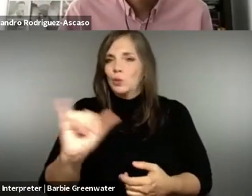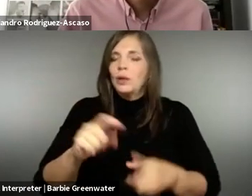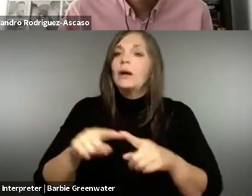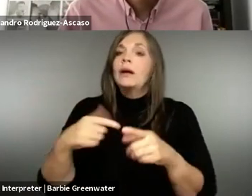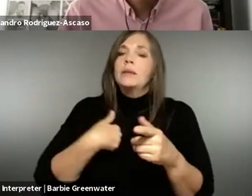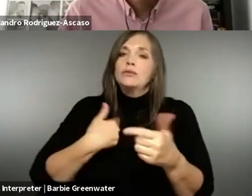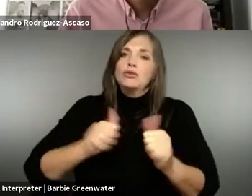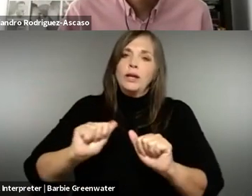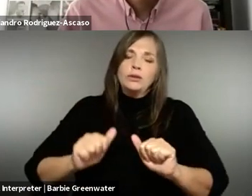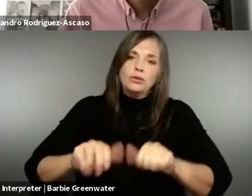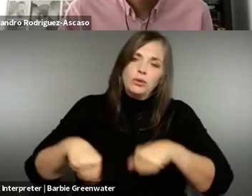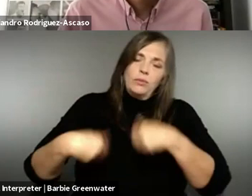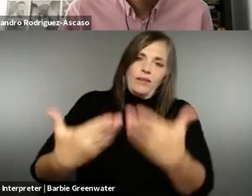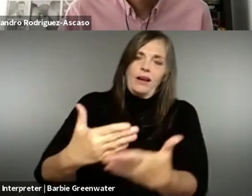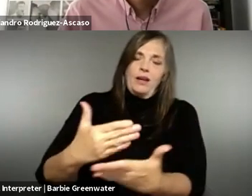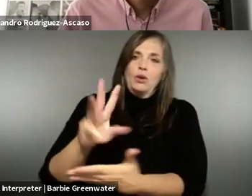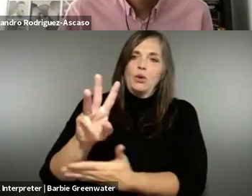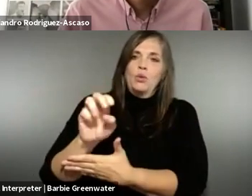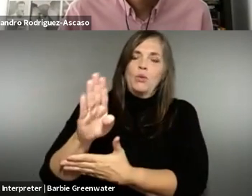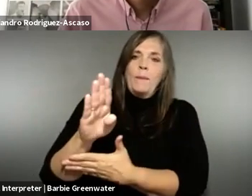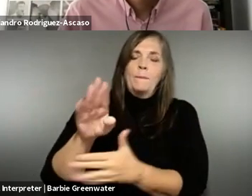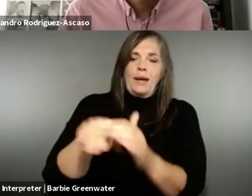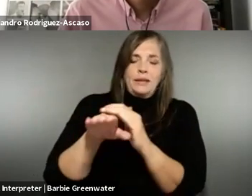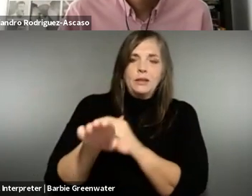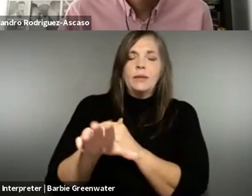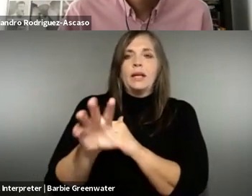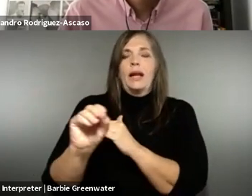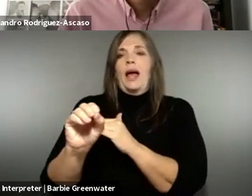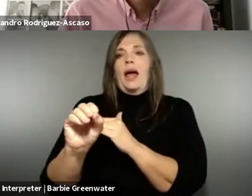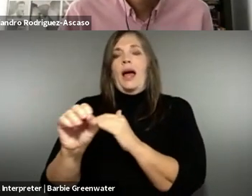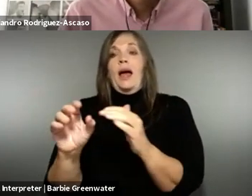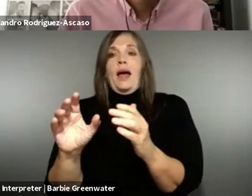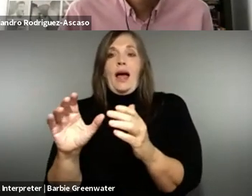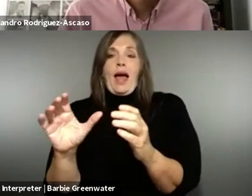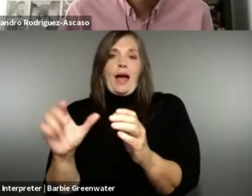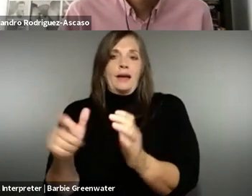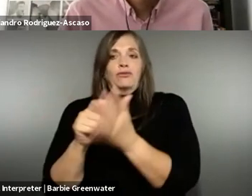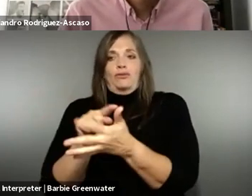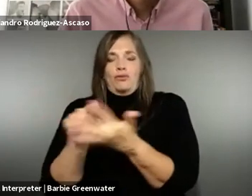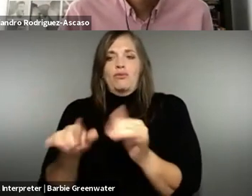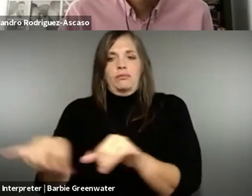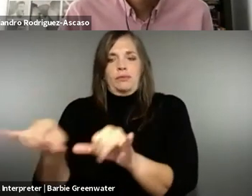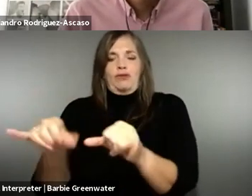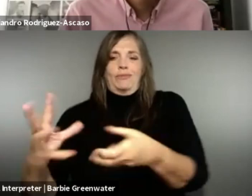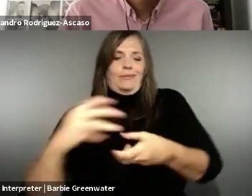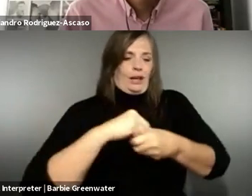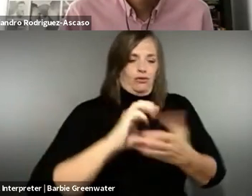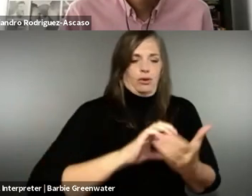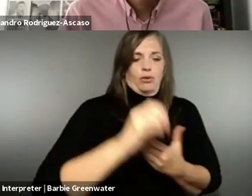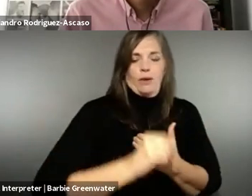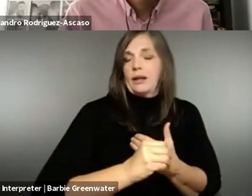from your university and several others are too, of course, in providing, trying to make sure that we sort of get web accessibility comp